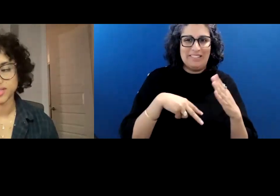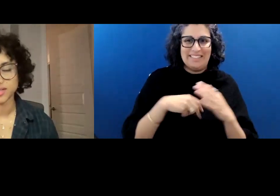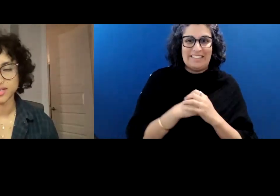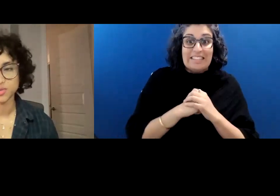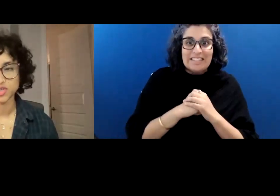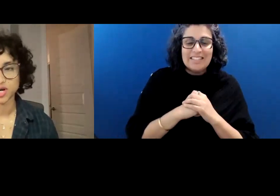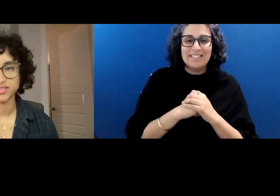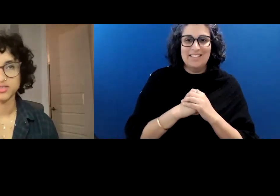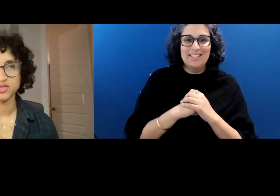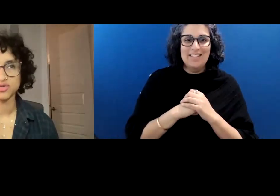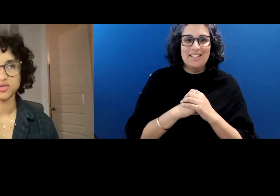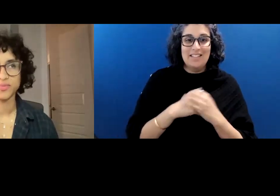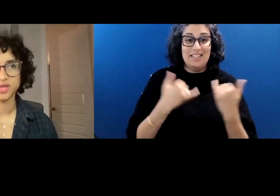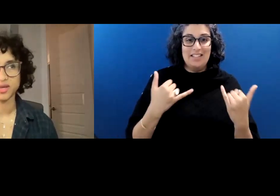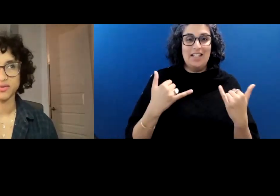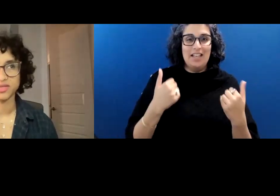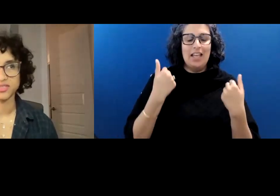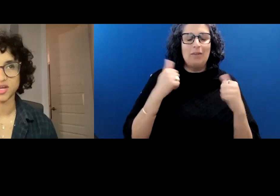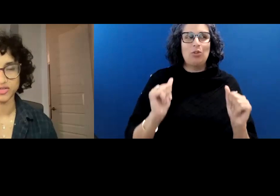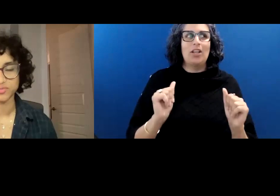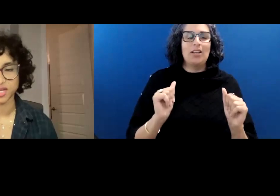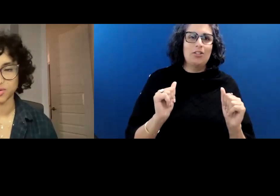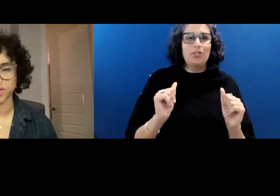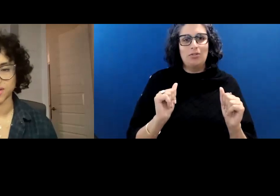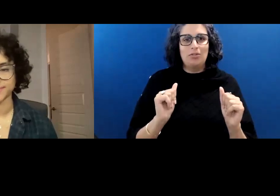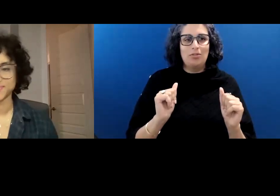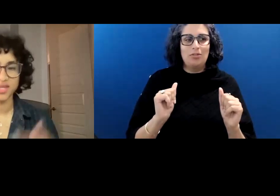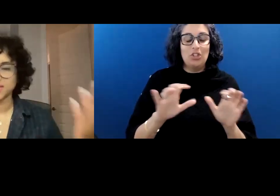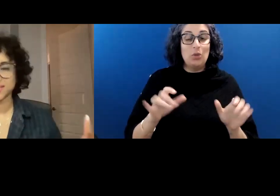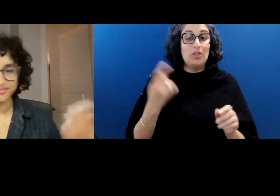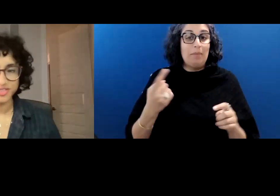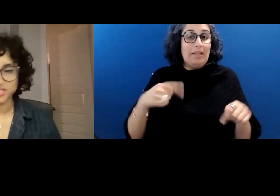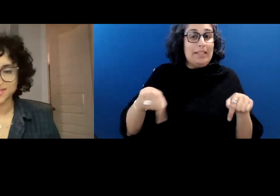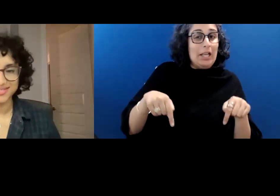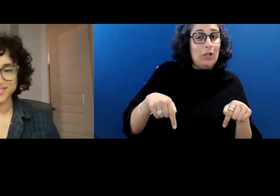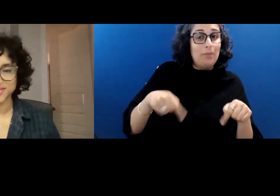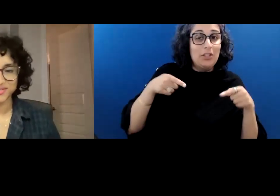lately has been trying to do something that scares me in a reading, just cause, you know